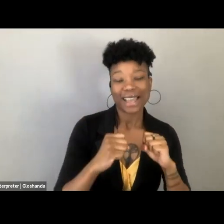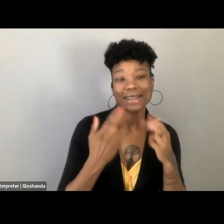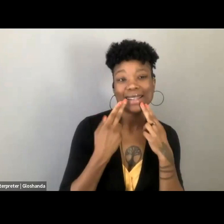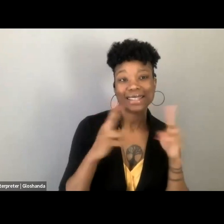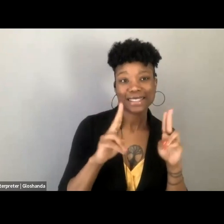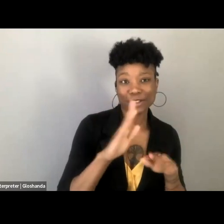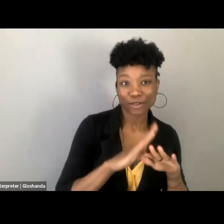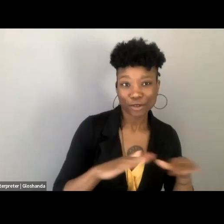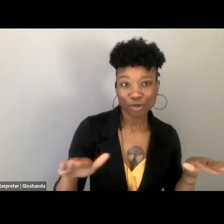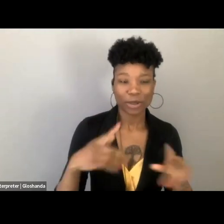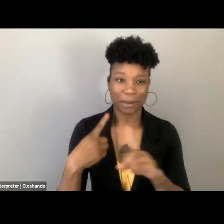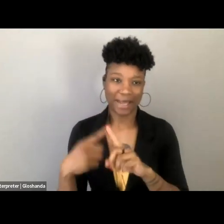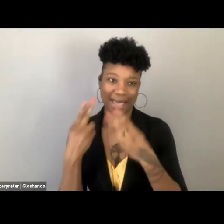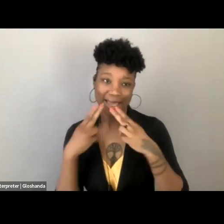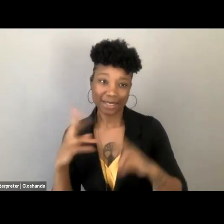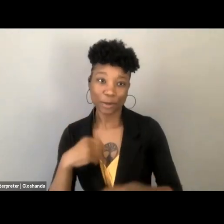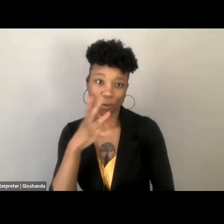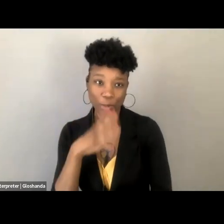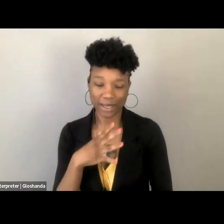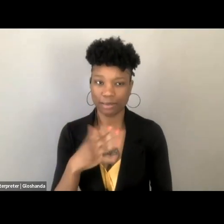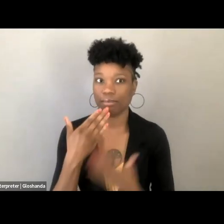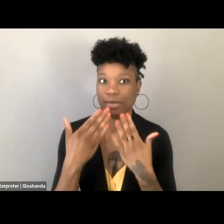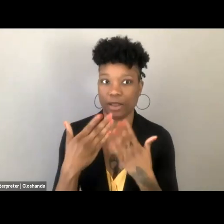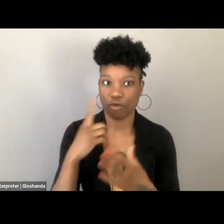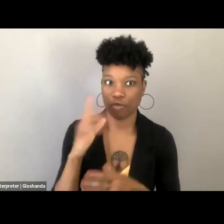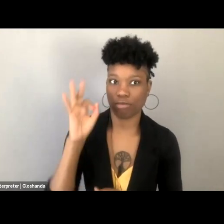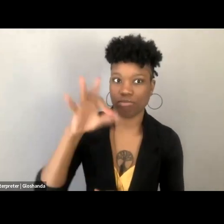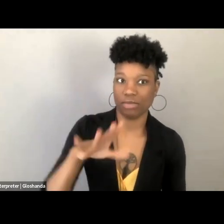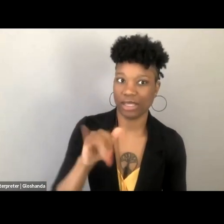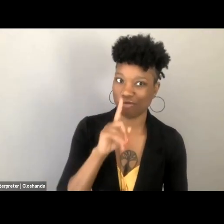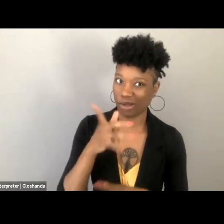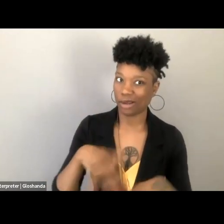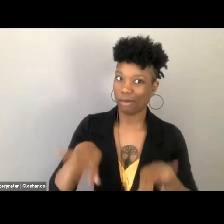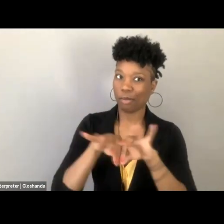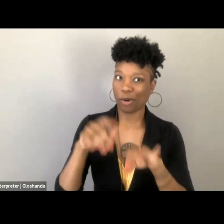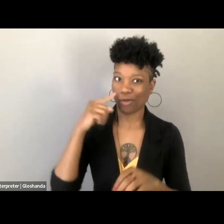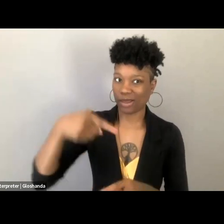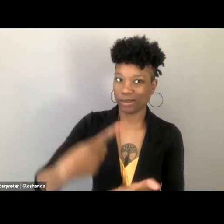I'm glad you brought that in, as well. It's super critical to this. We are going to turn now,